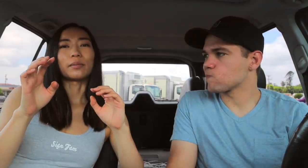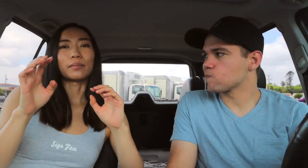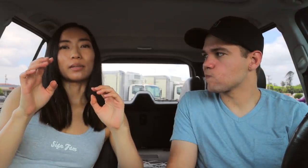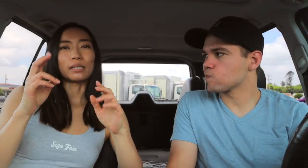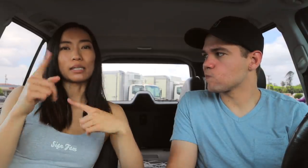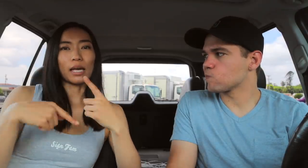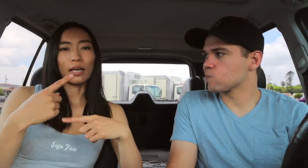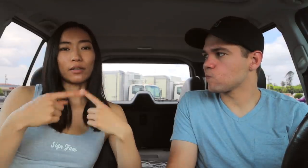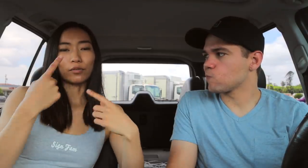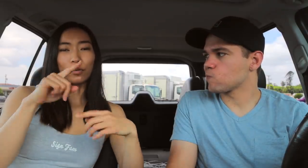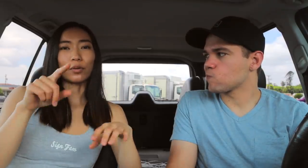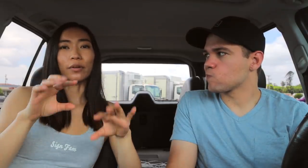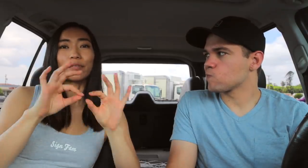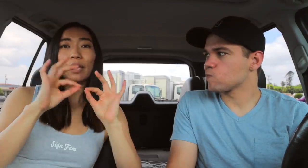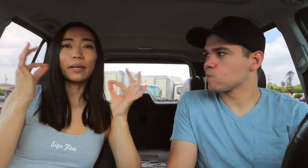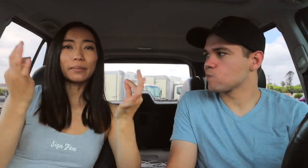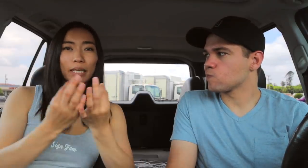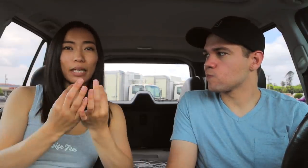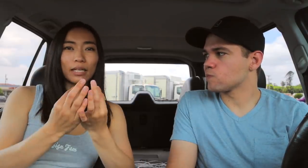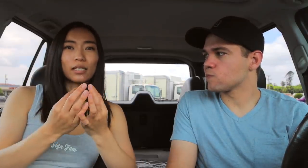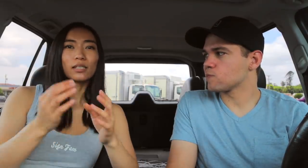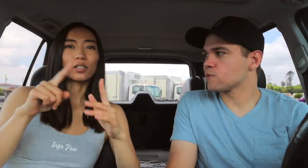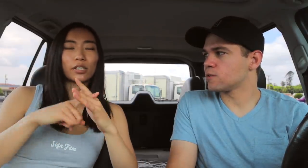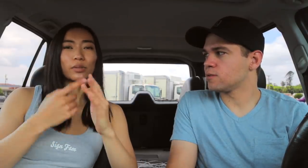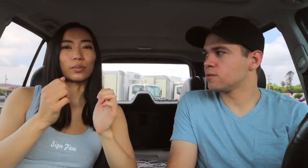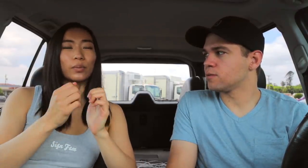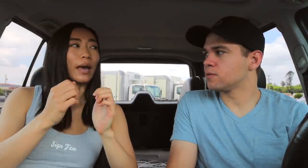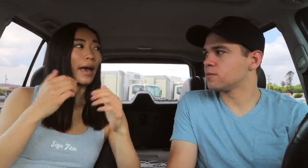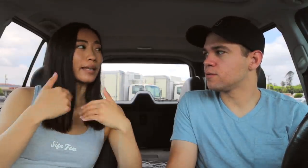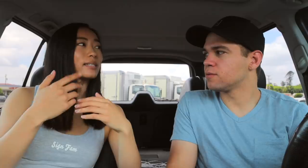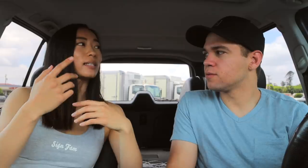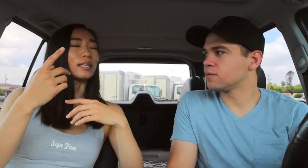the sign for family starts, has the